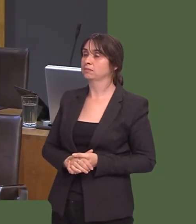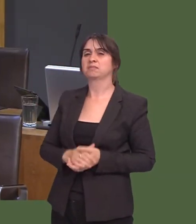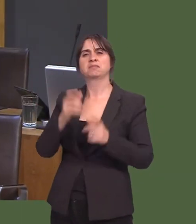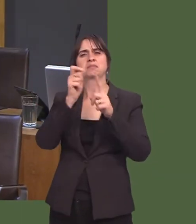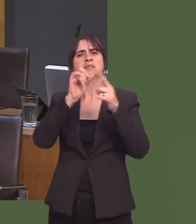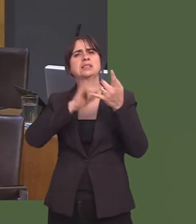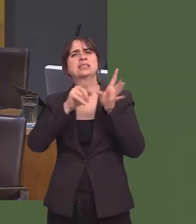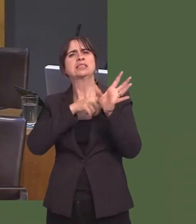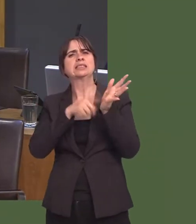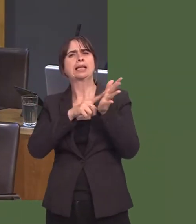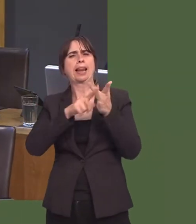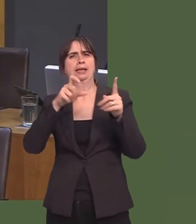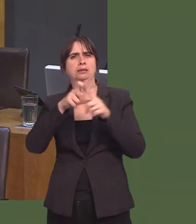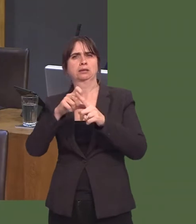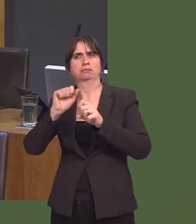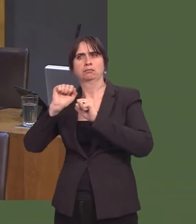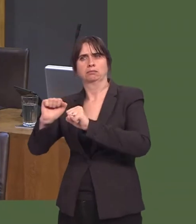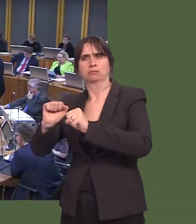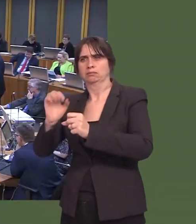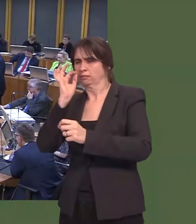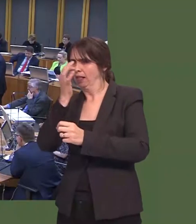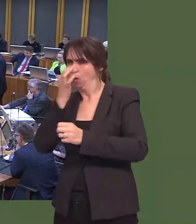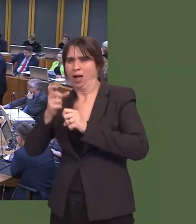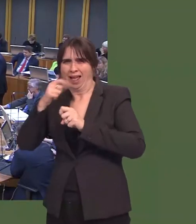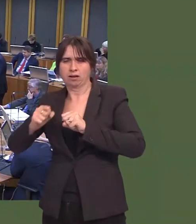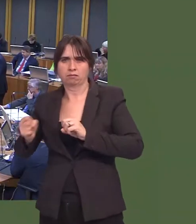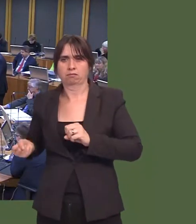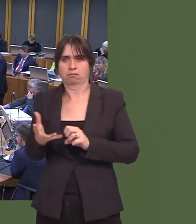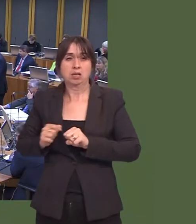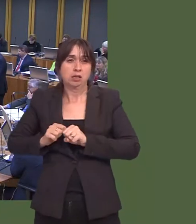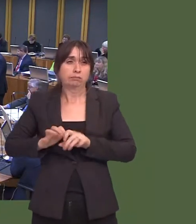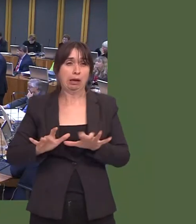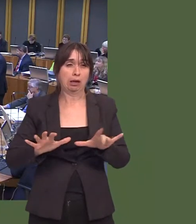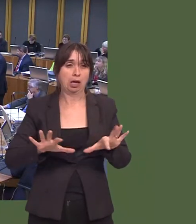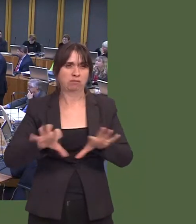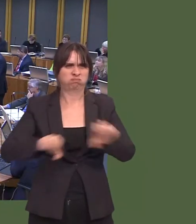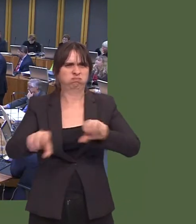‚ chlymog Japan? OAQ(5)0641(FM) Carwyn Jones: Progress has been made on the biocontrol of Japanese knotweed, including psyllid stocks from Japan.